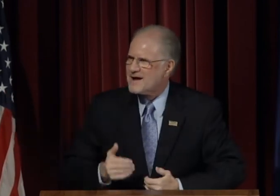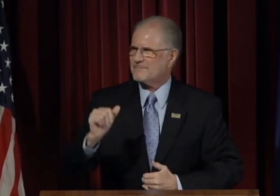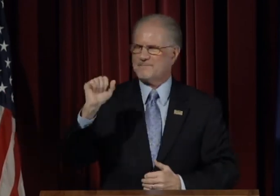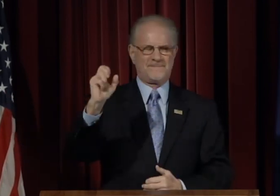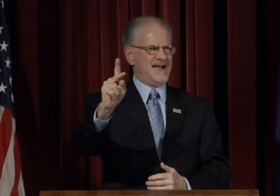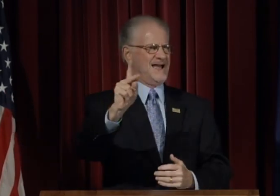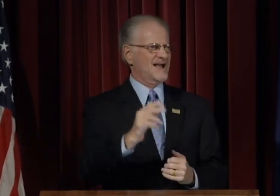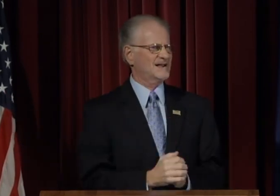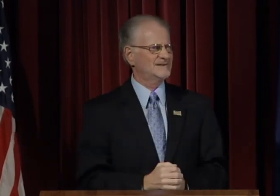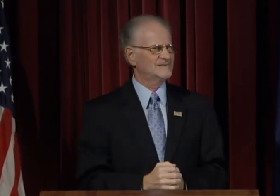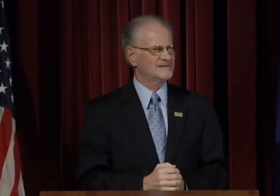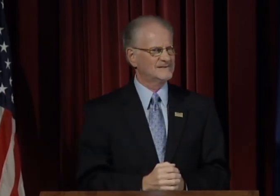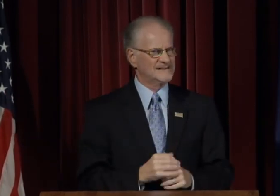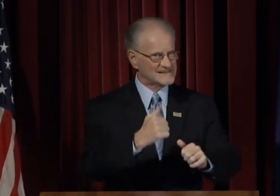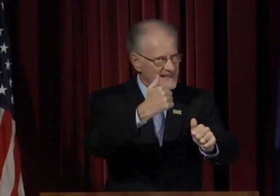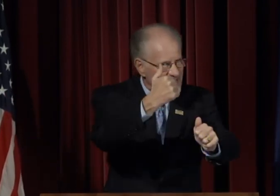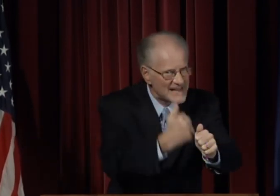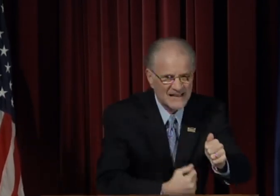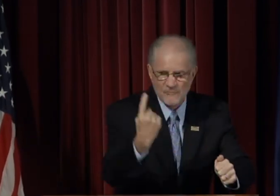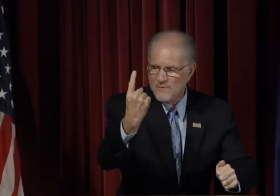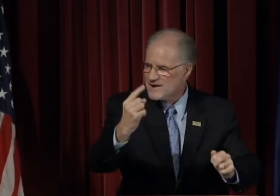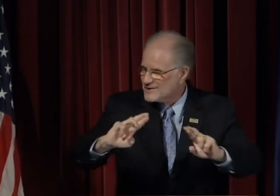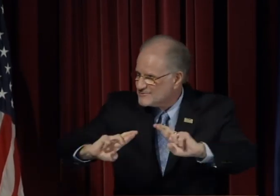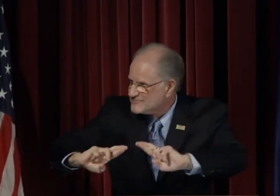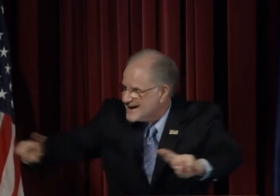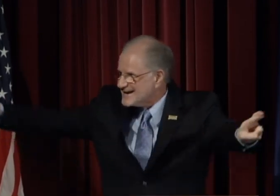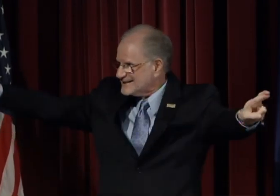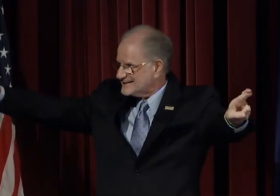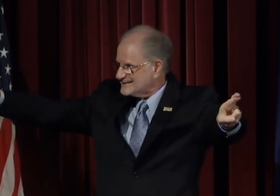Is everybody ready? All right.